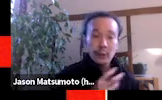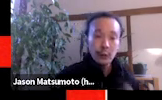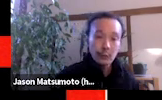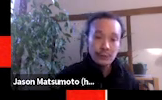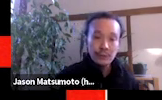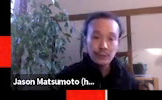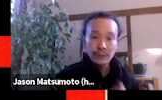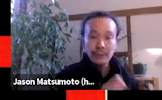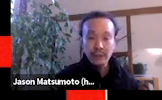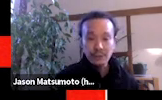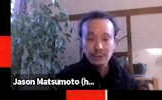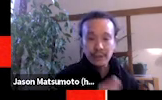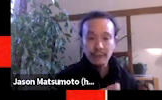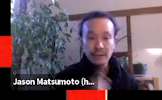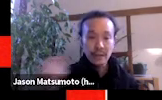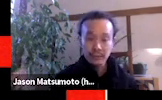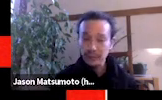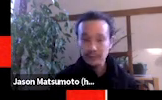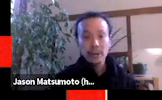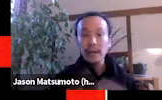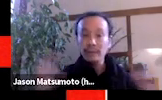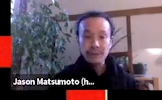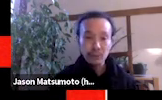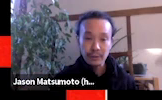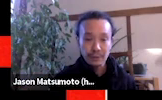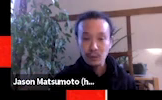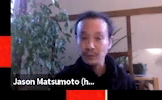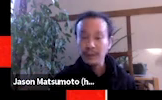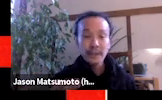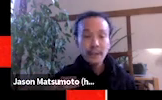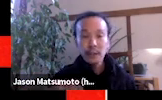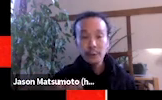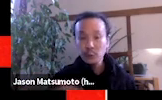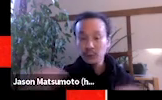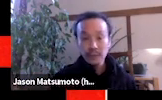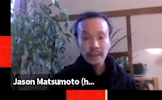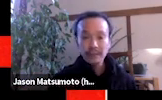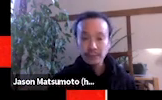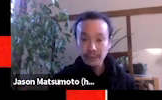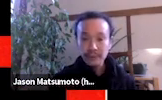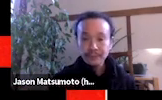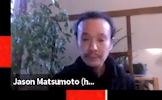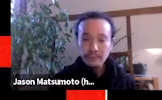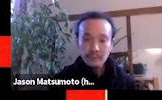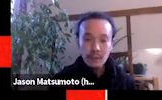those innovations have knock on effects for every single person, whether they do or do not have a disability.